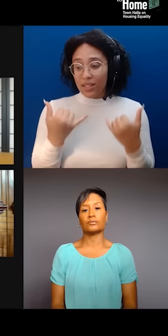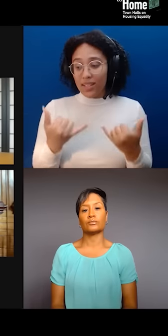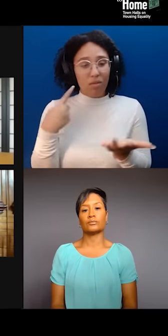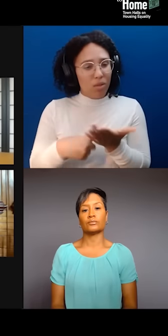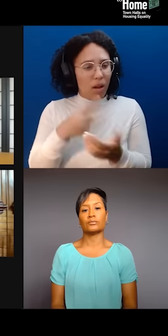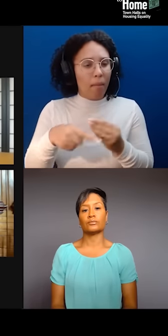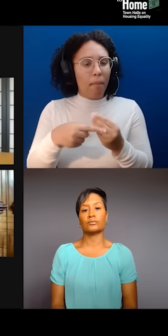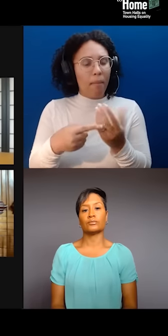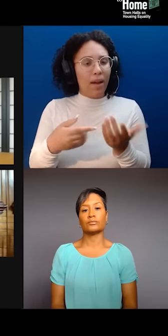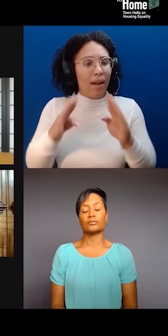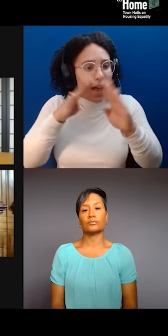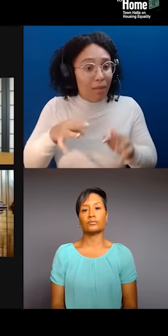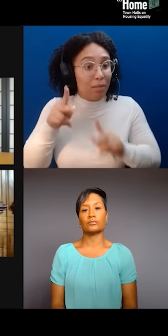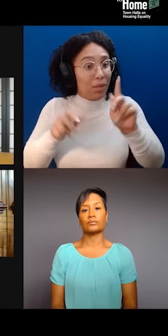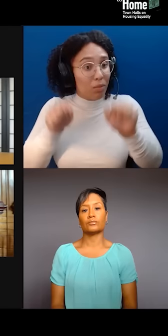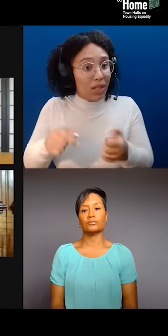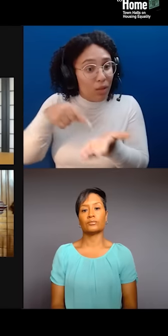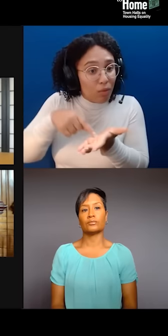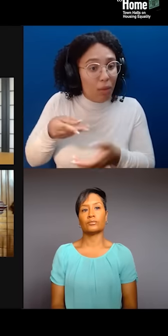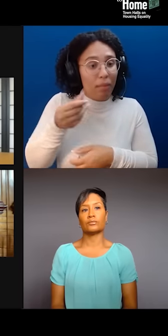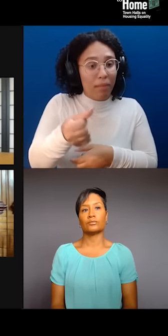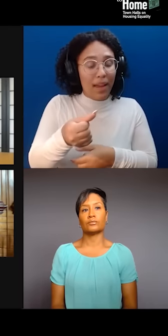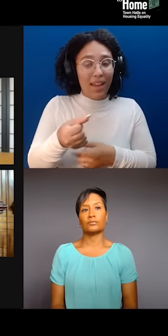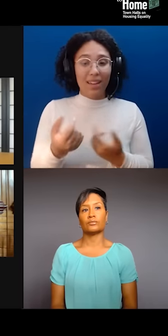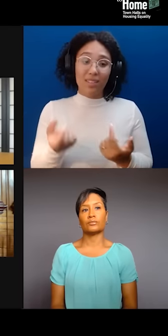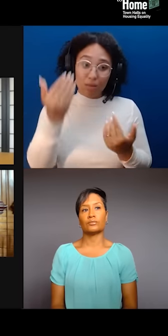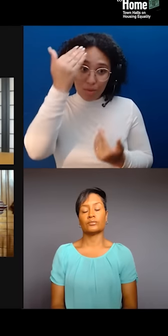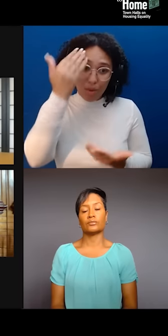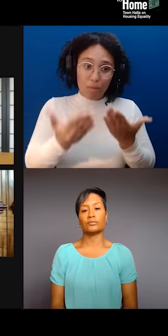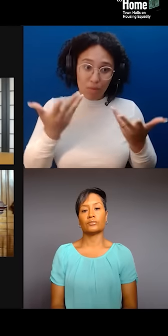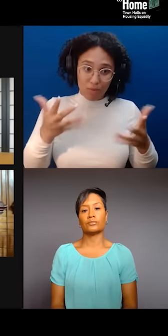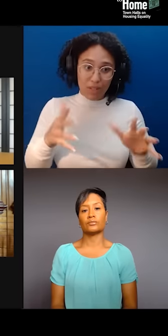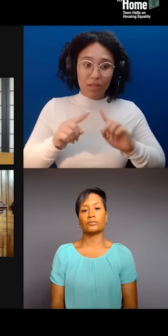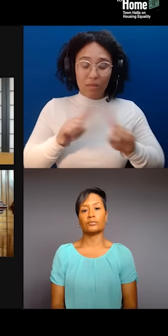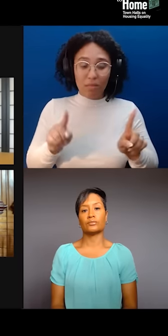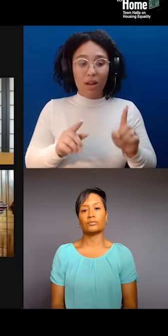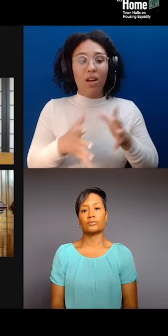as we probably know, a lot of the housing developer, the developers demand from the city